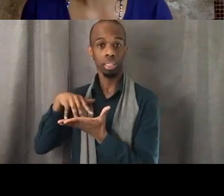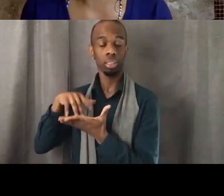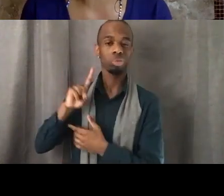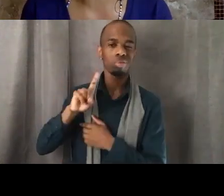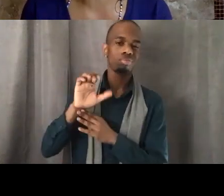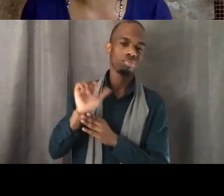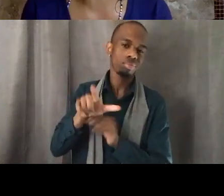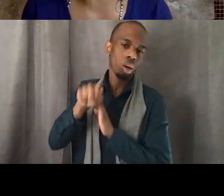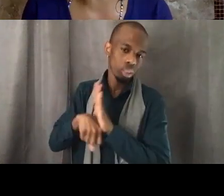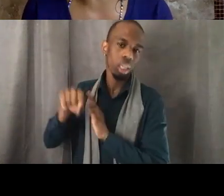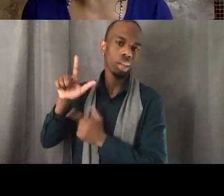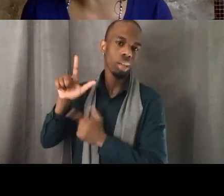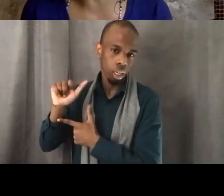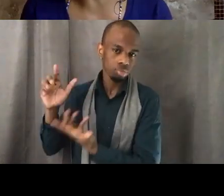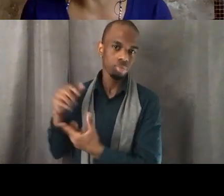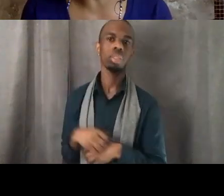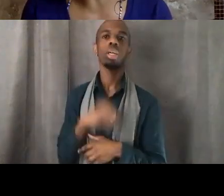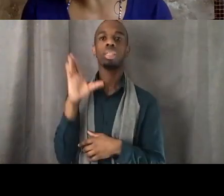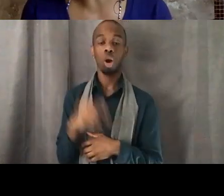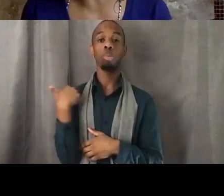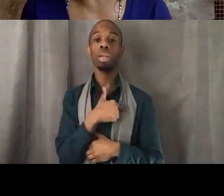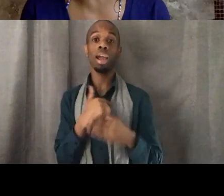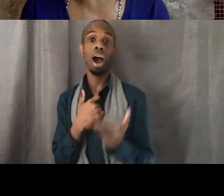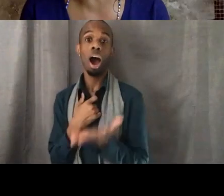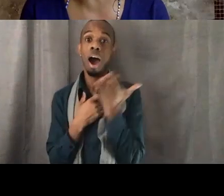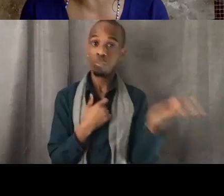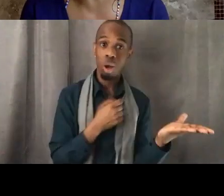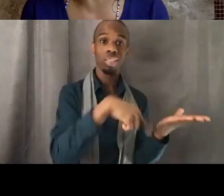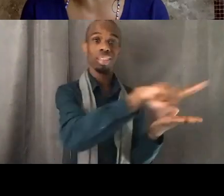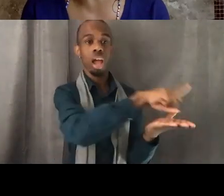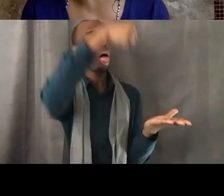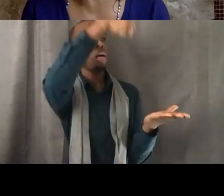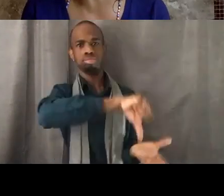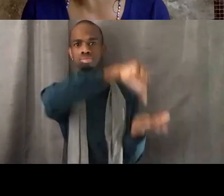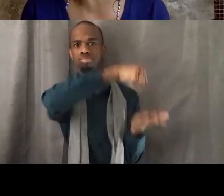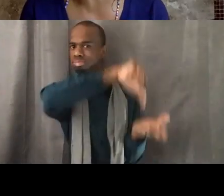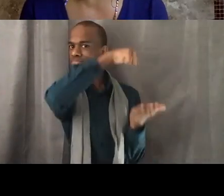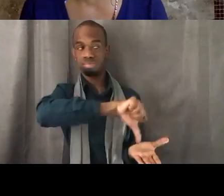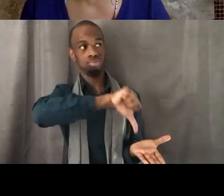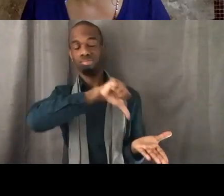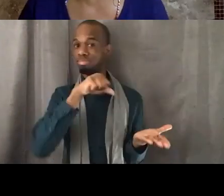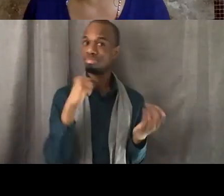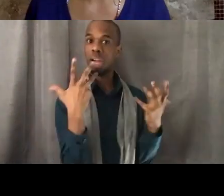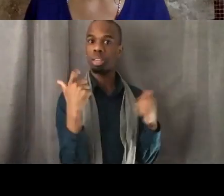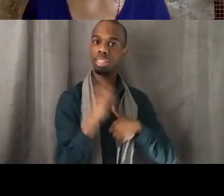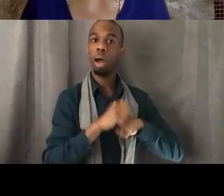It was denied many, many times and we continue to struggle for it and then two years ago,